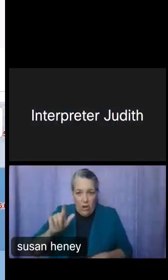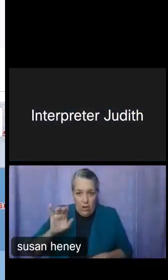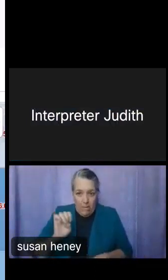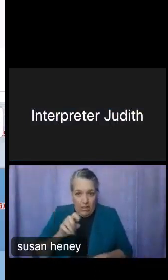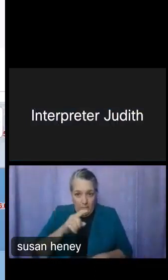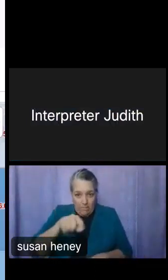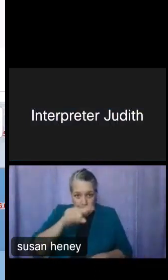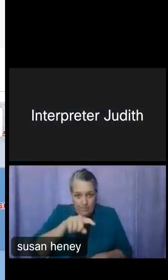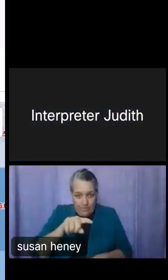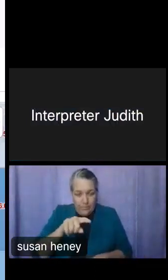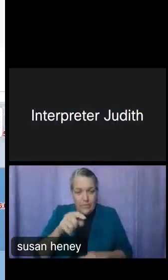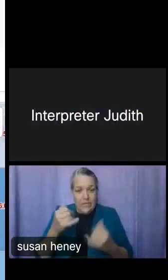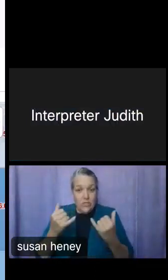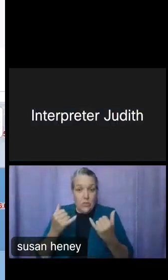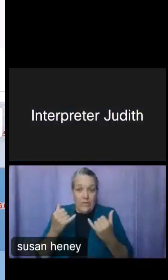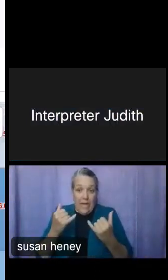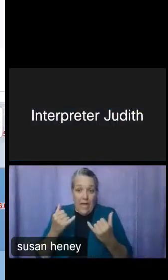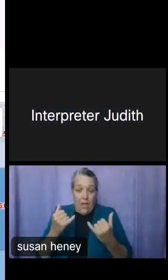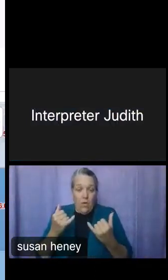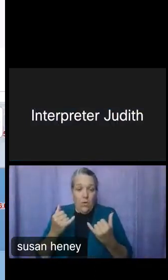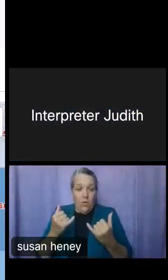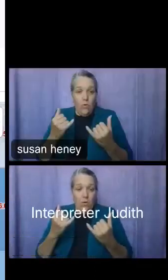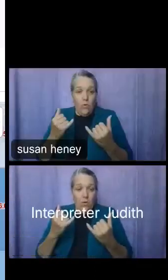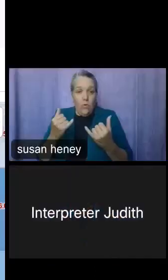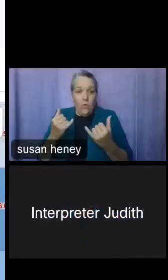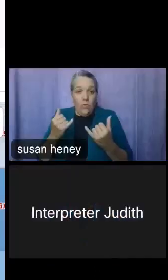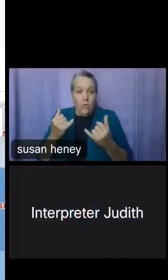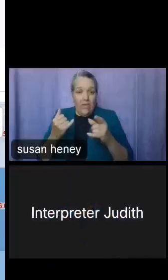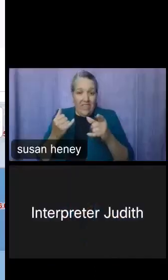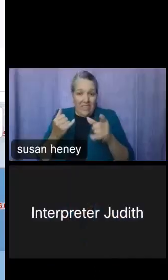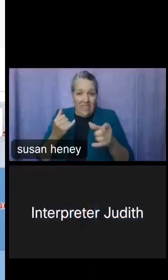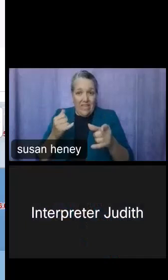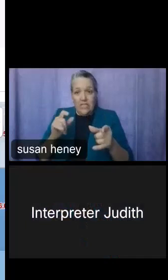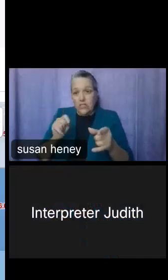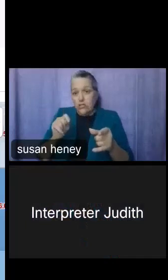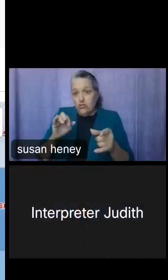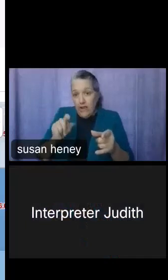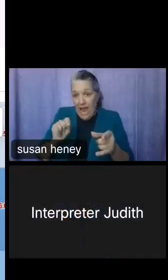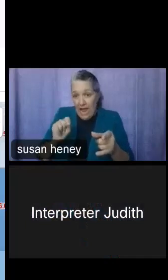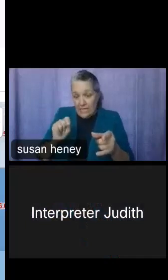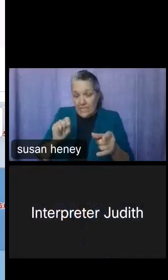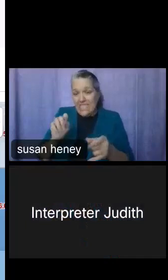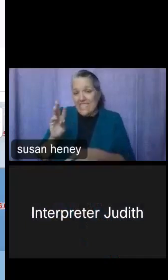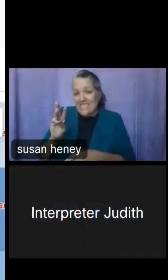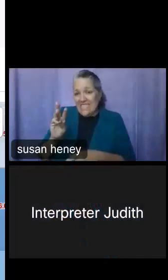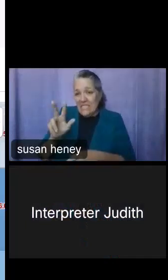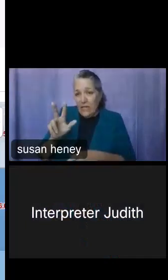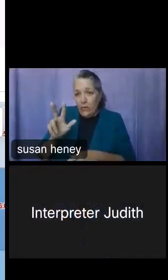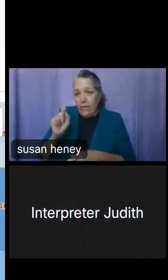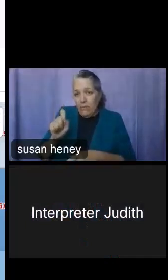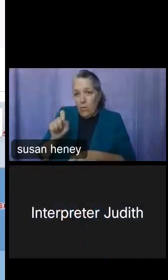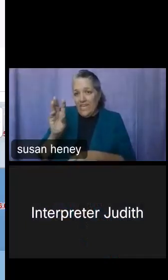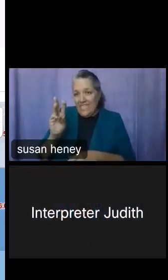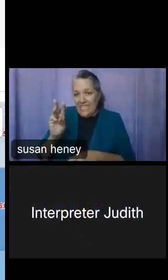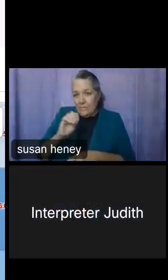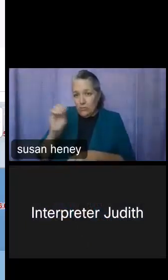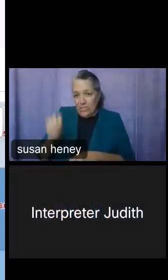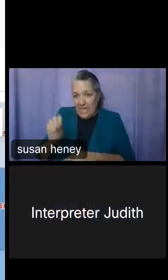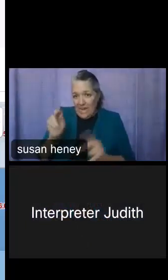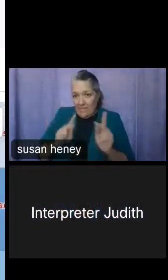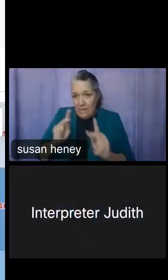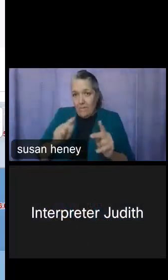So now this particular census tract is at 63.6% have a disability. To view the community